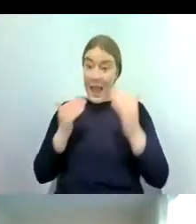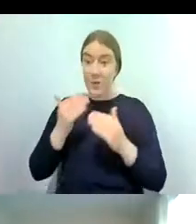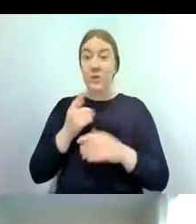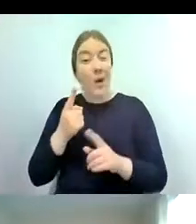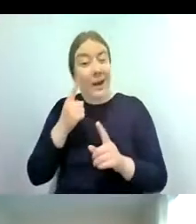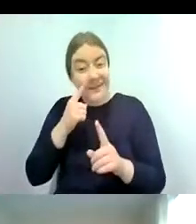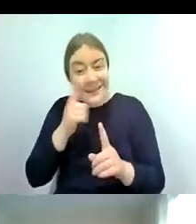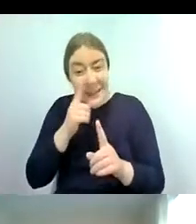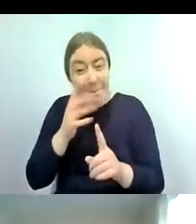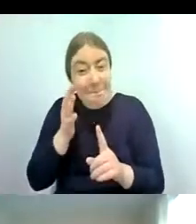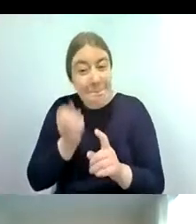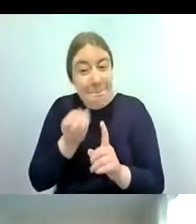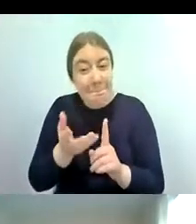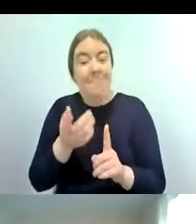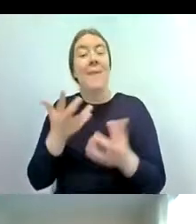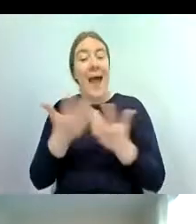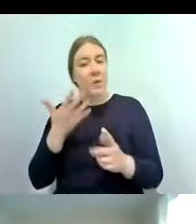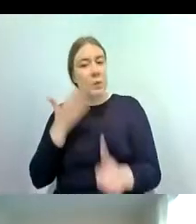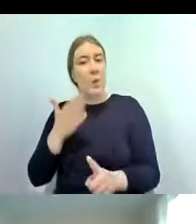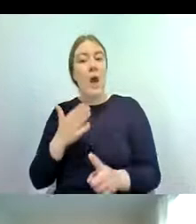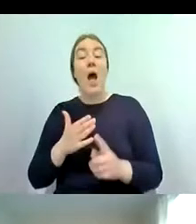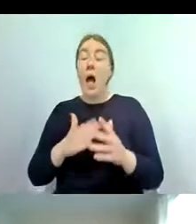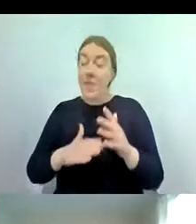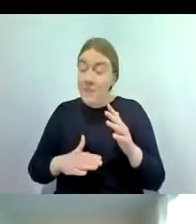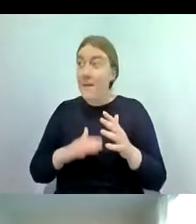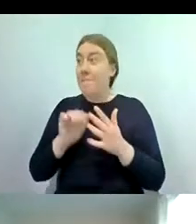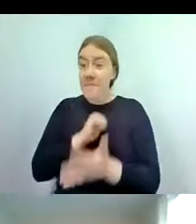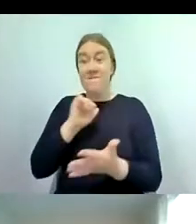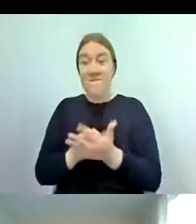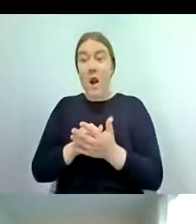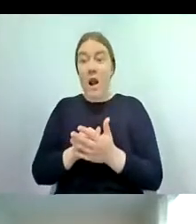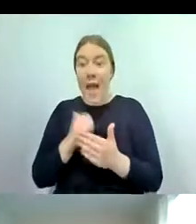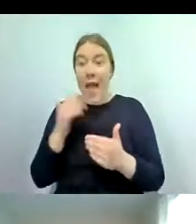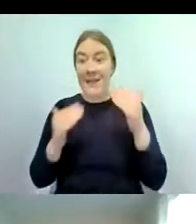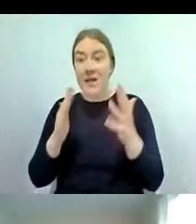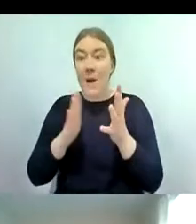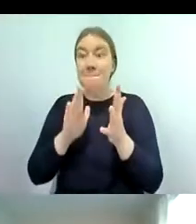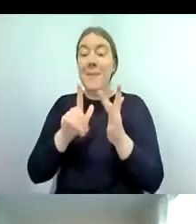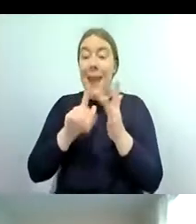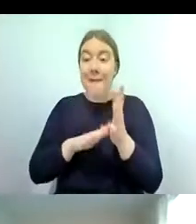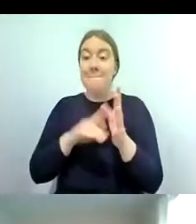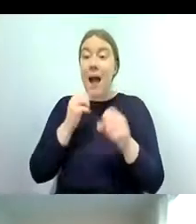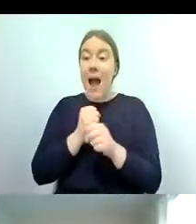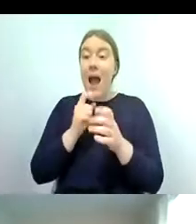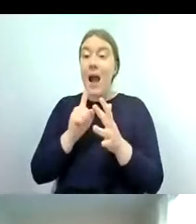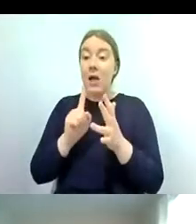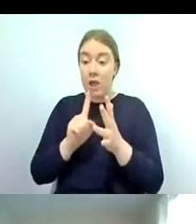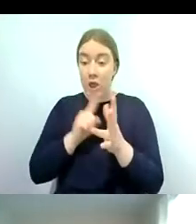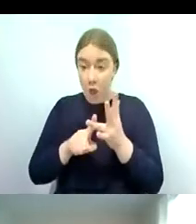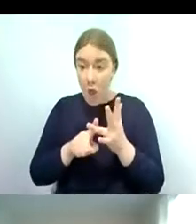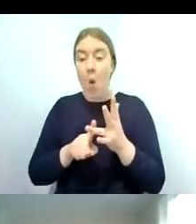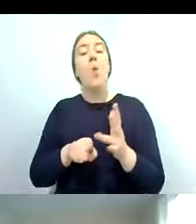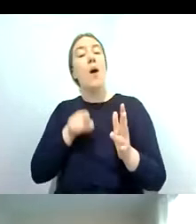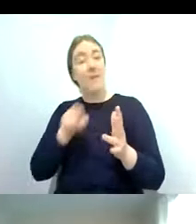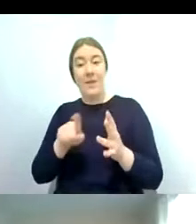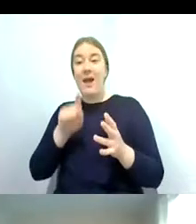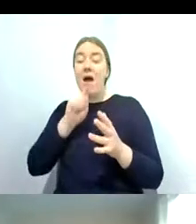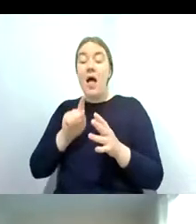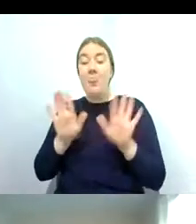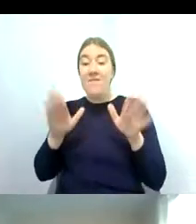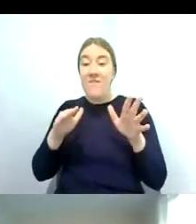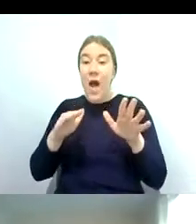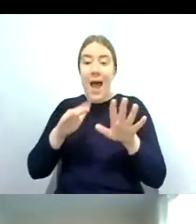is that a full adult so an imago adult wing will be transparent whereas a subimago or a sub adult